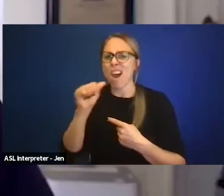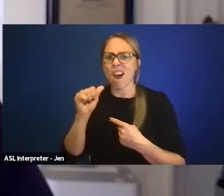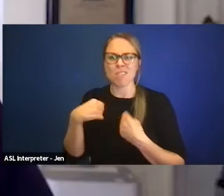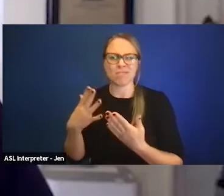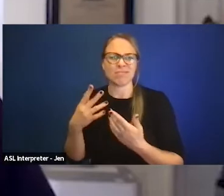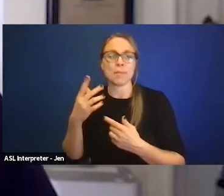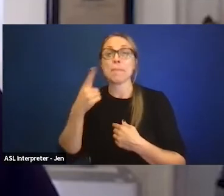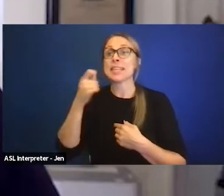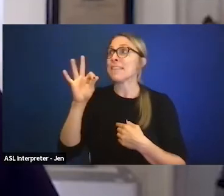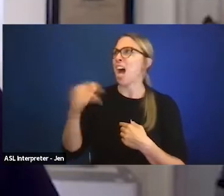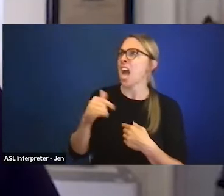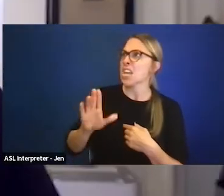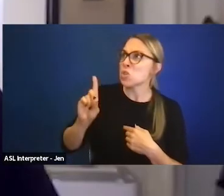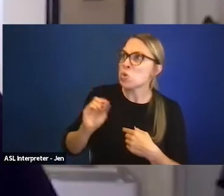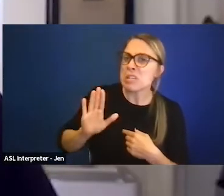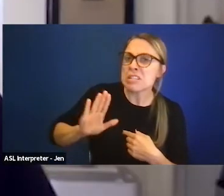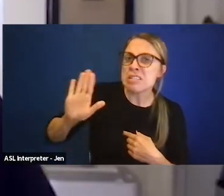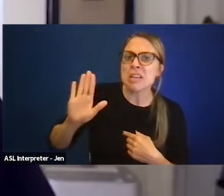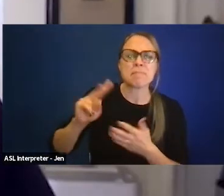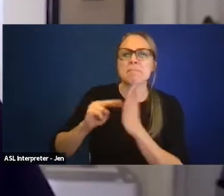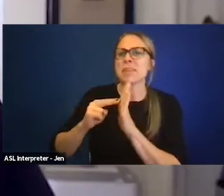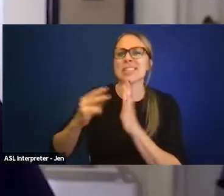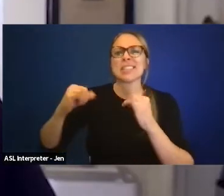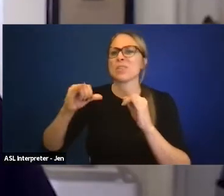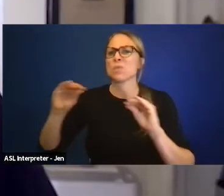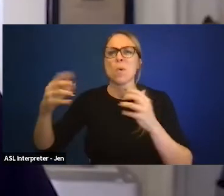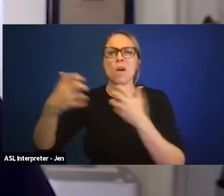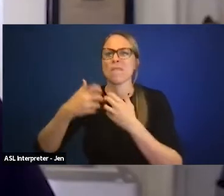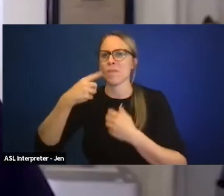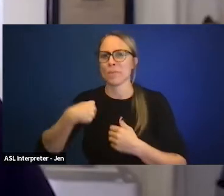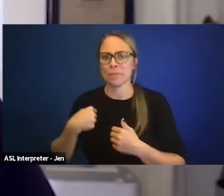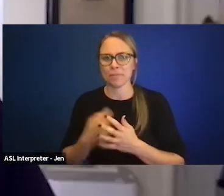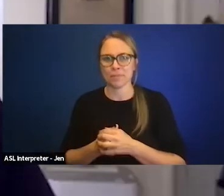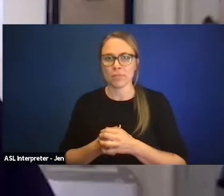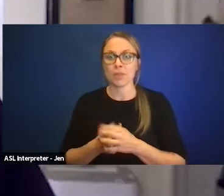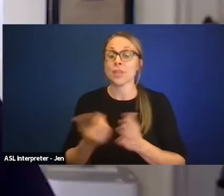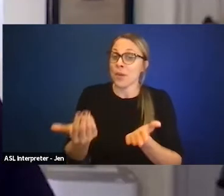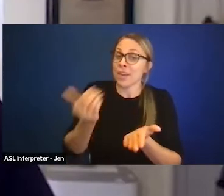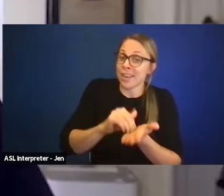that they need. We're looking at changing the culture and environment